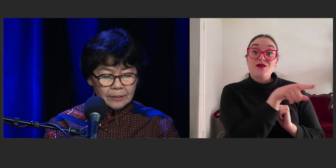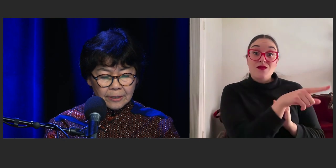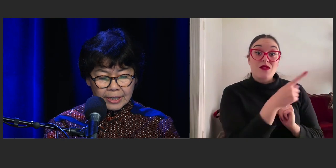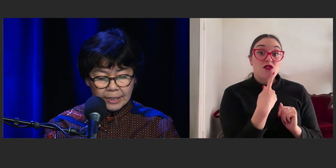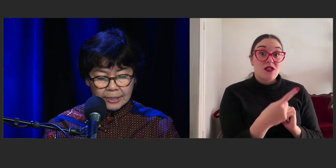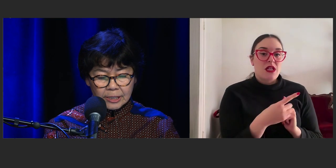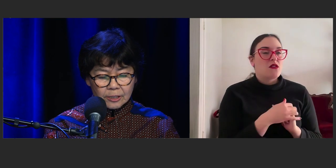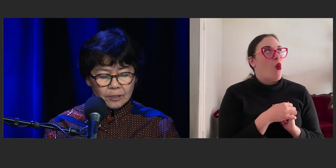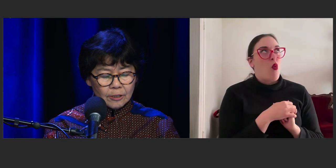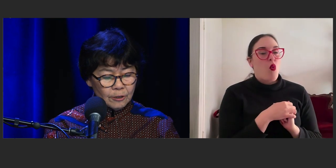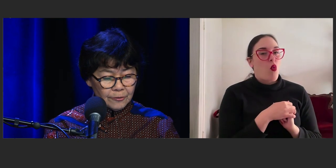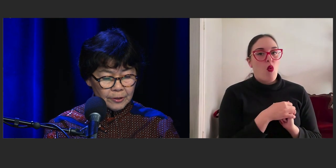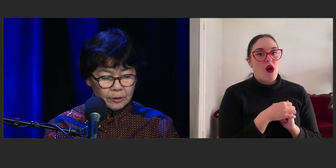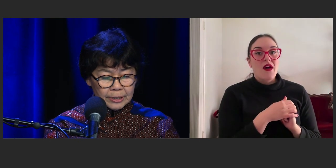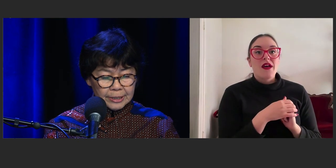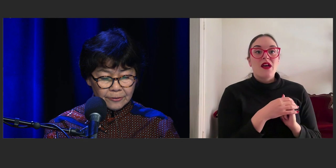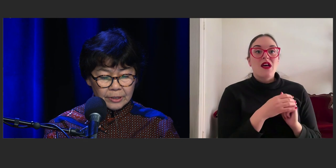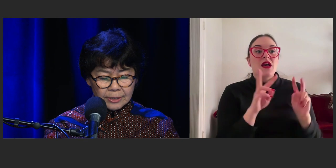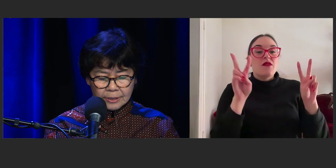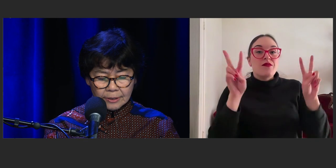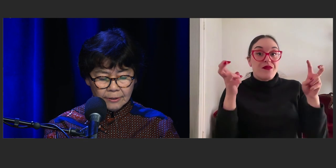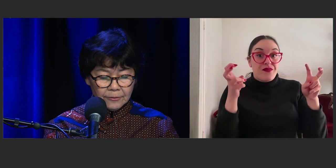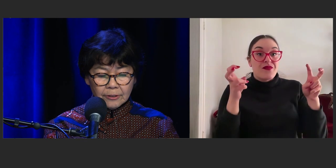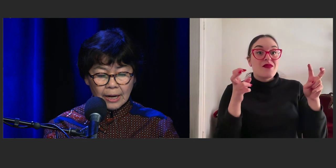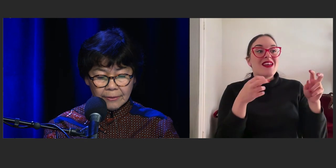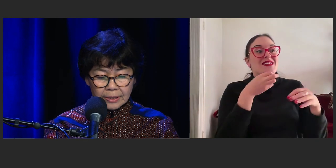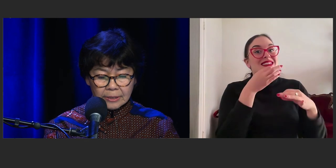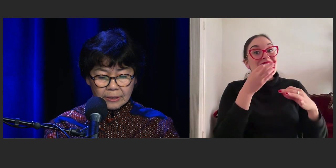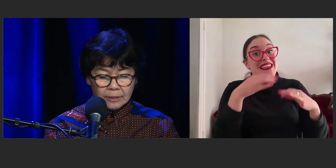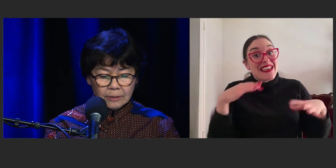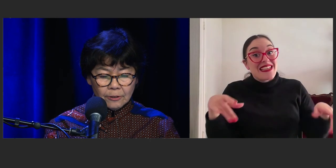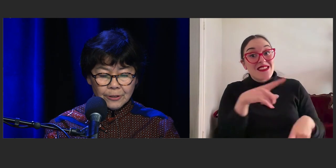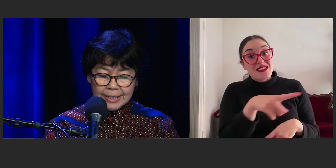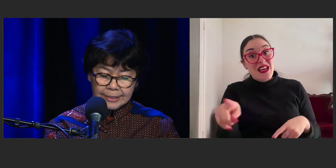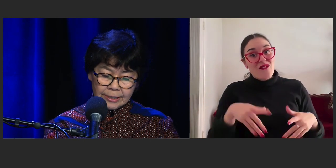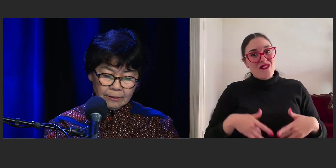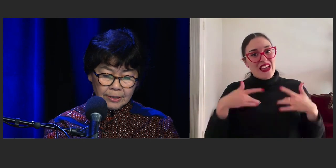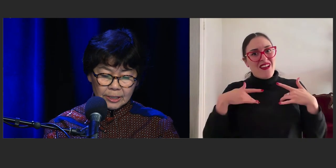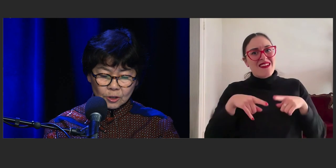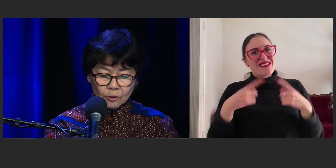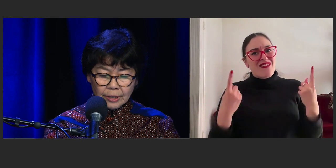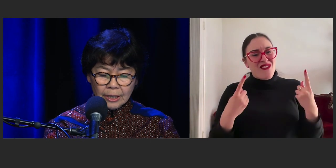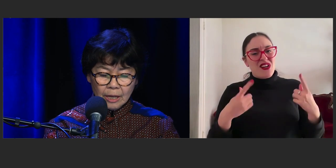"To the kids, who feel different, "feel othered, "who need to tell their story